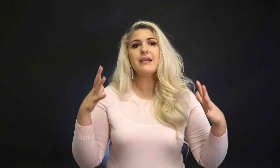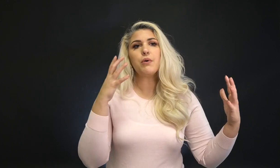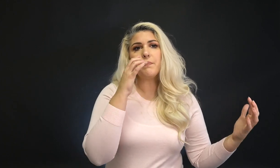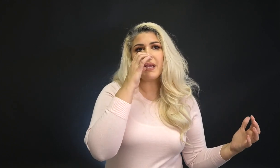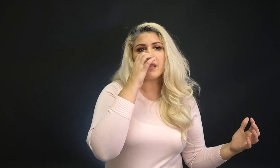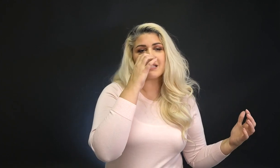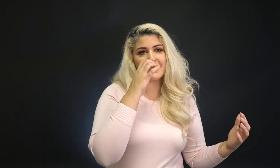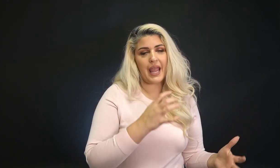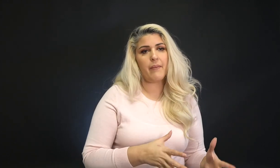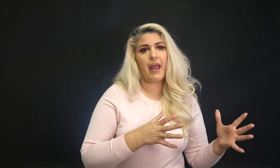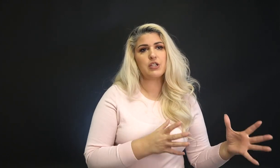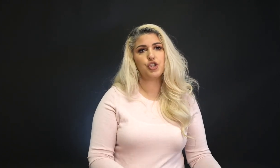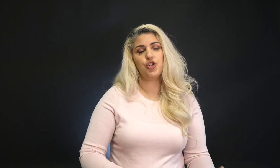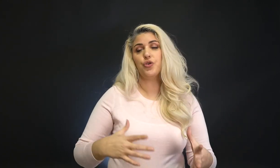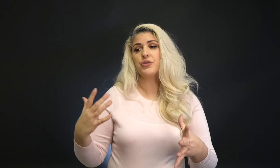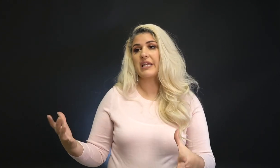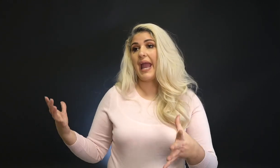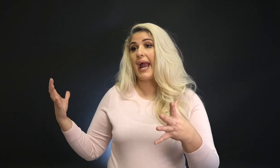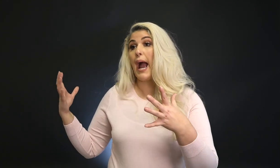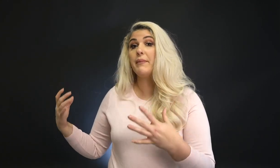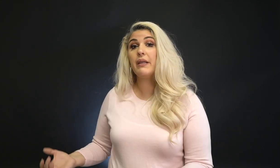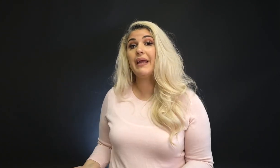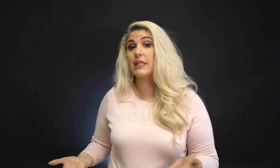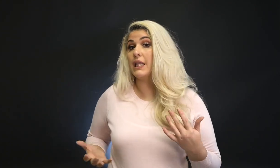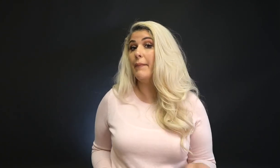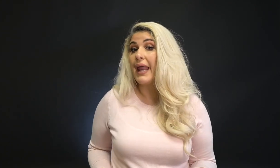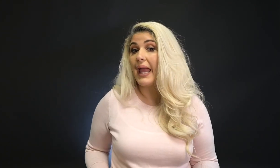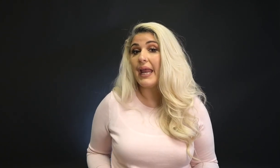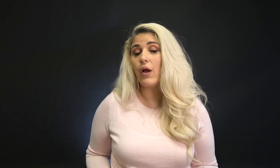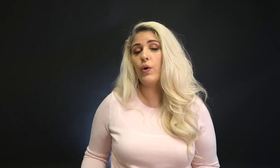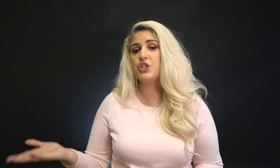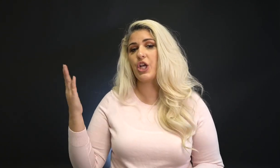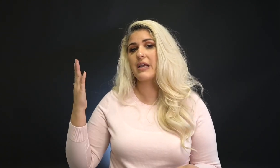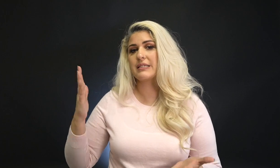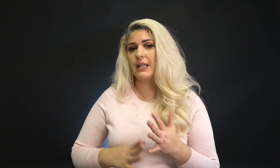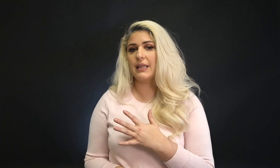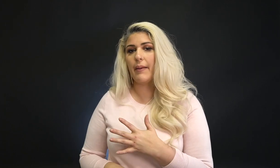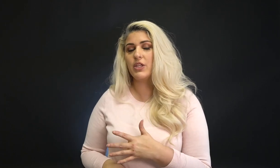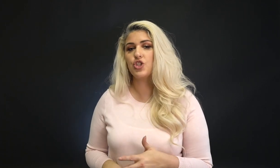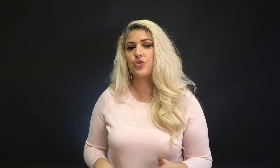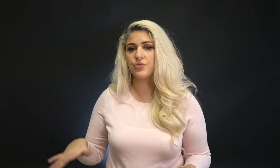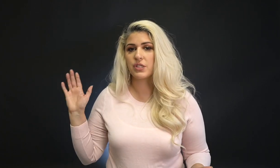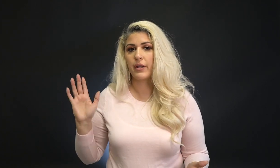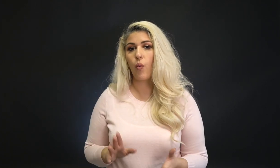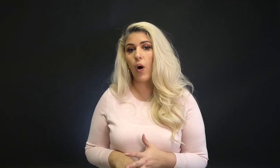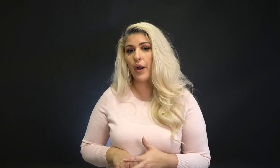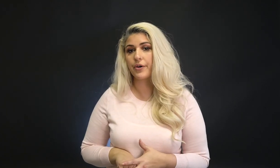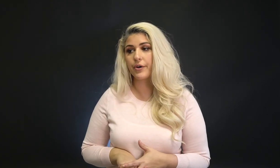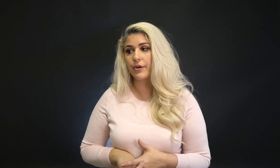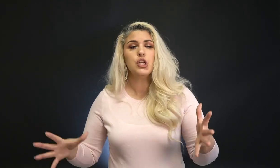It would be the same as you saying, I'm gonna make a lemonade with just lemon juice and water.